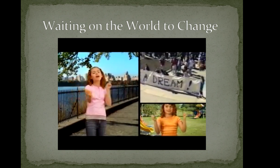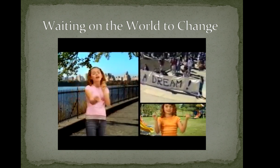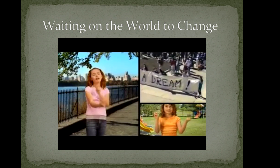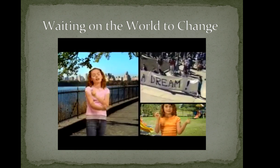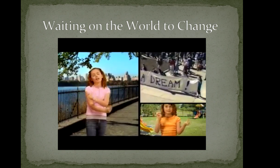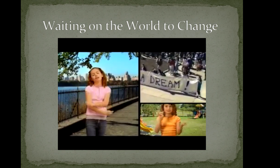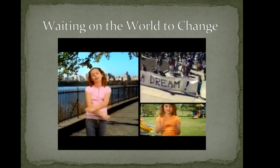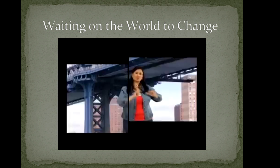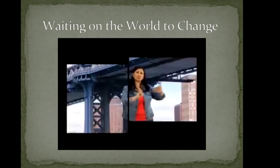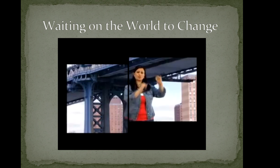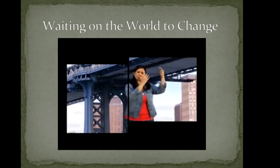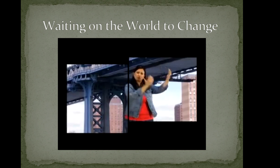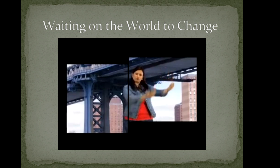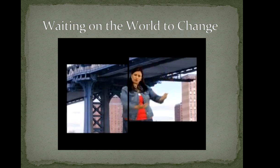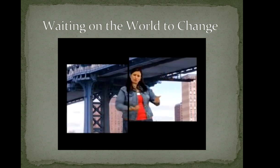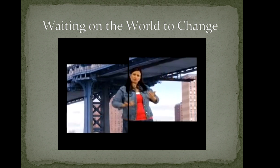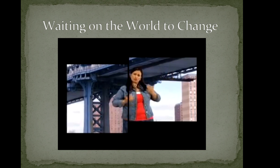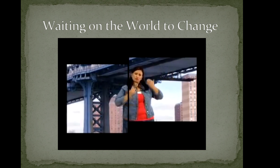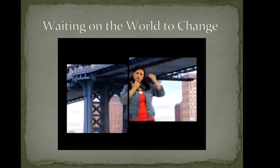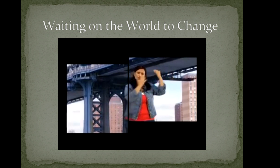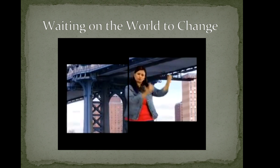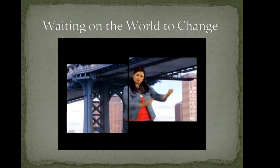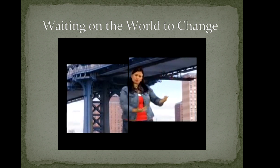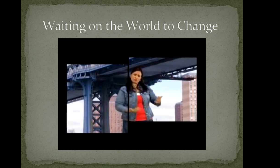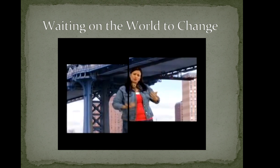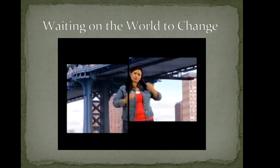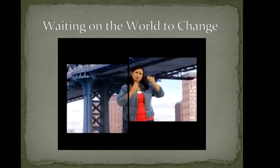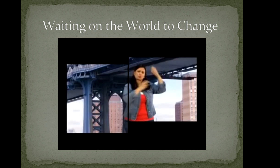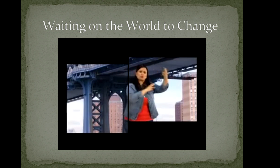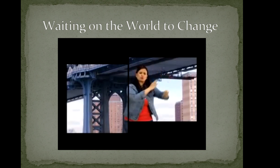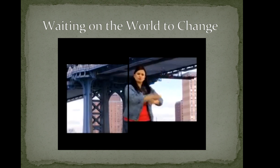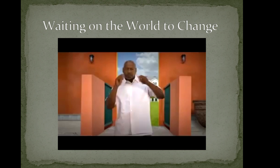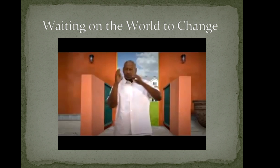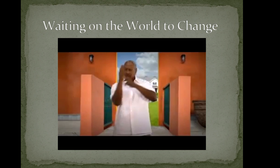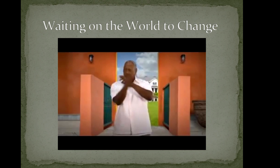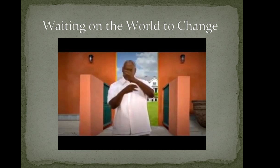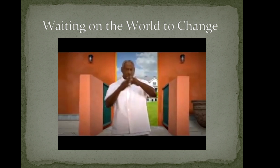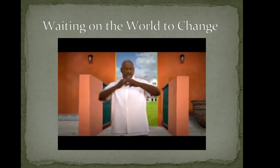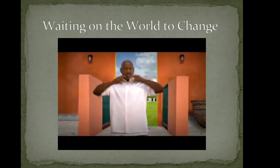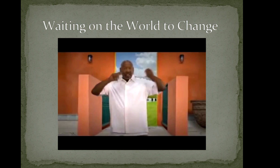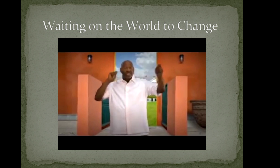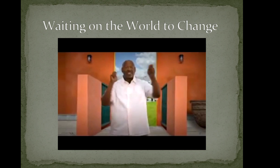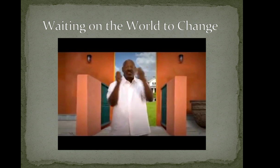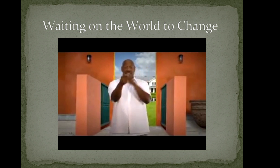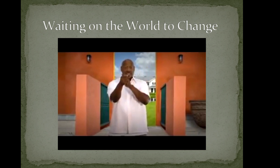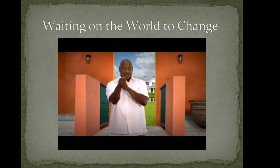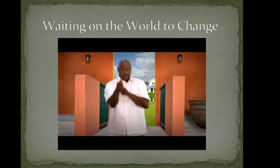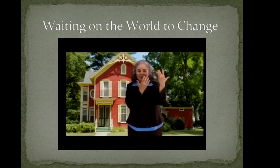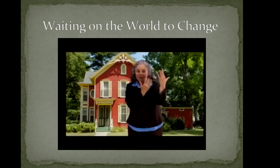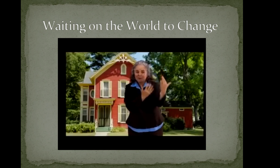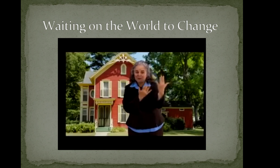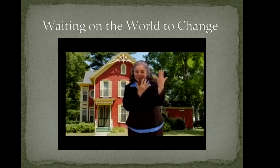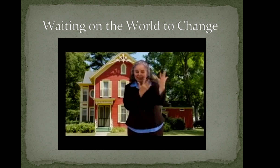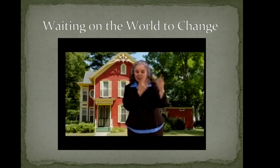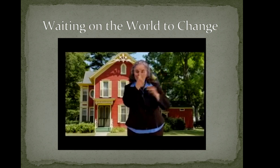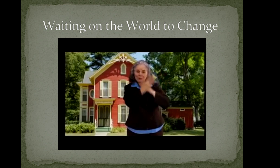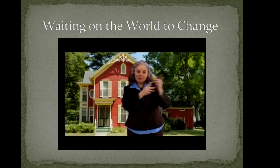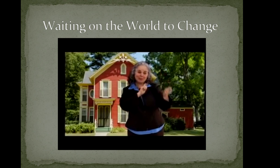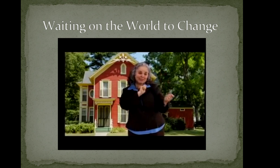we keep on waiting (waiting) Waiting on the world to change Now we keep on waiting (waiting)